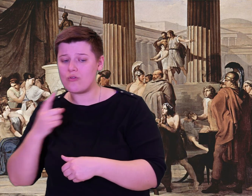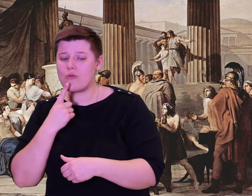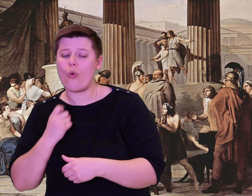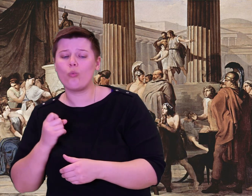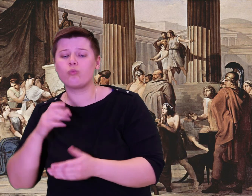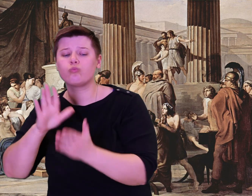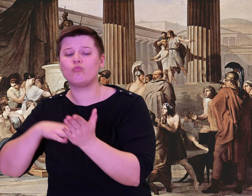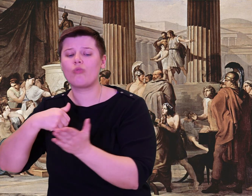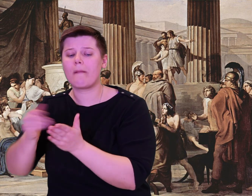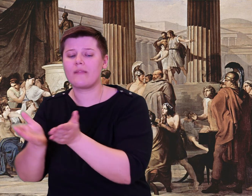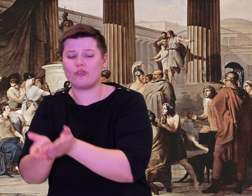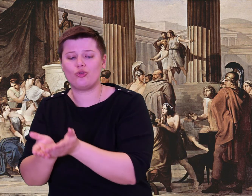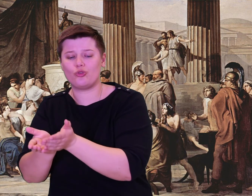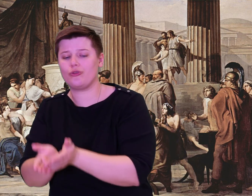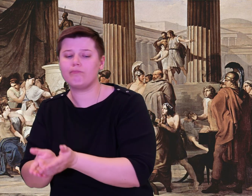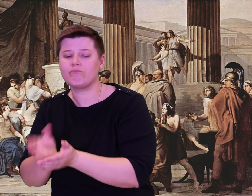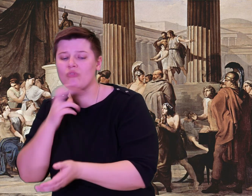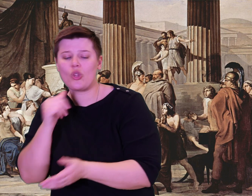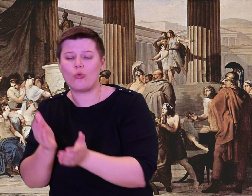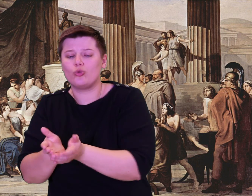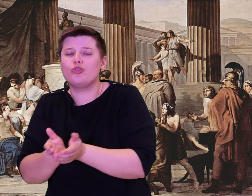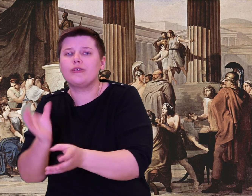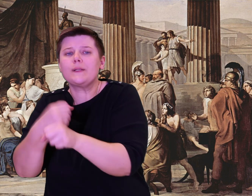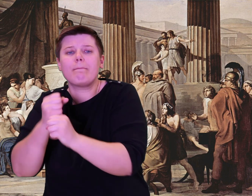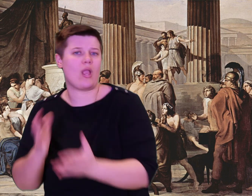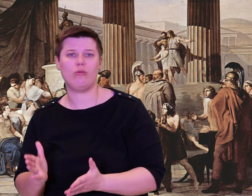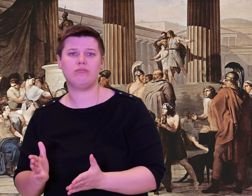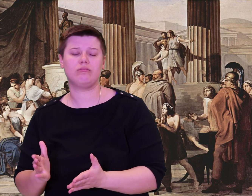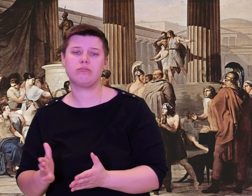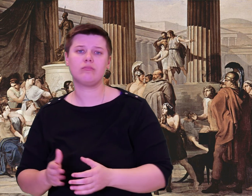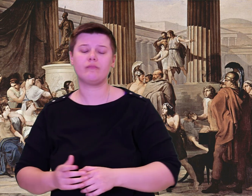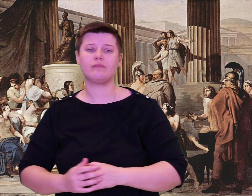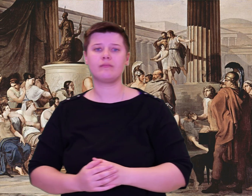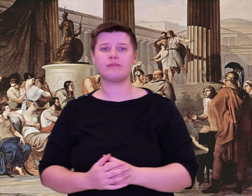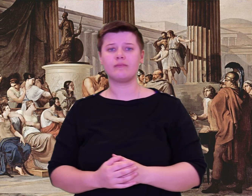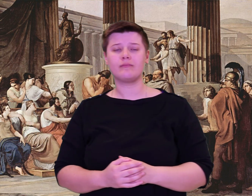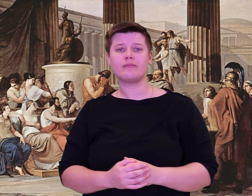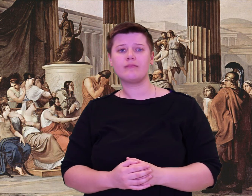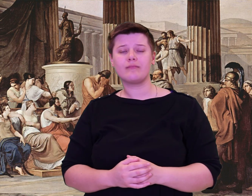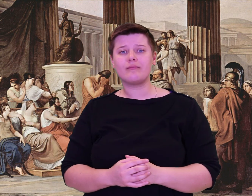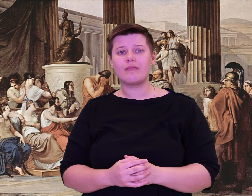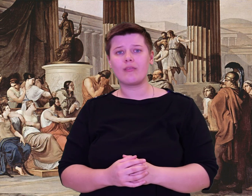mountaintops, and each makes laws for his own wife and children, without concern